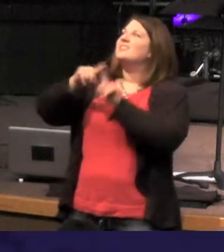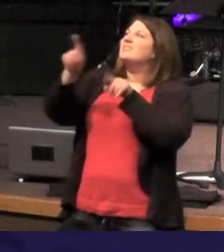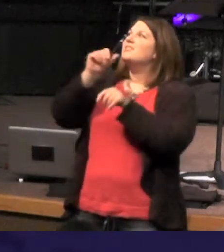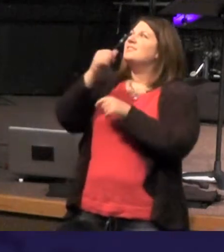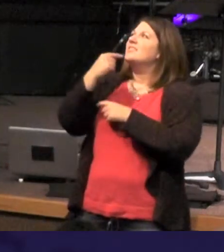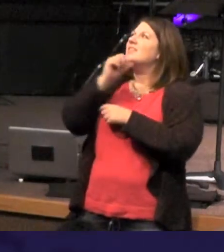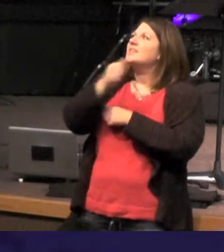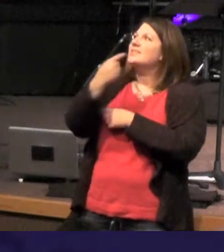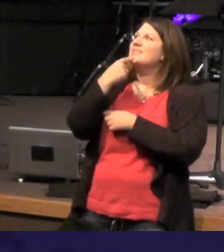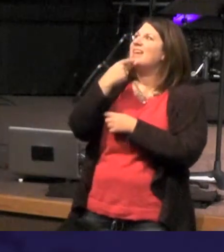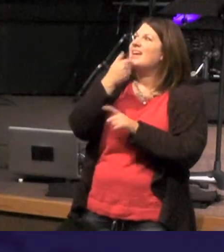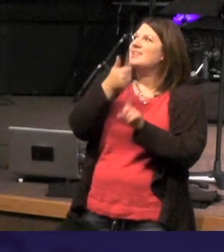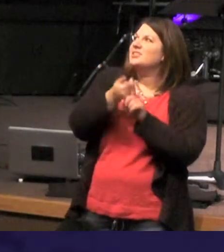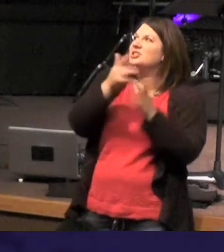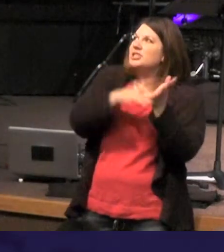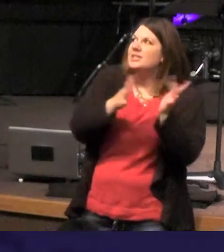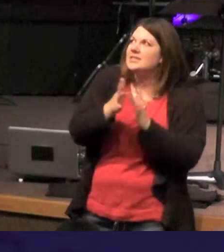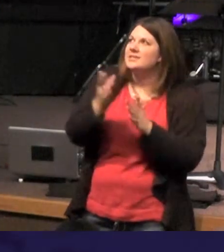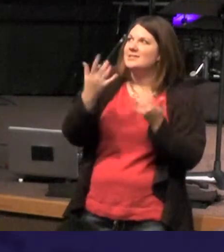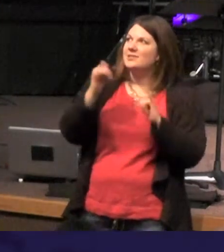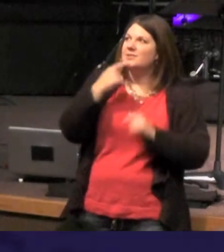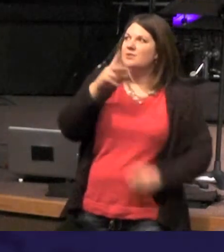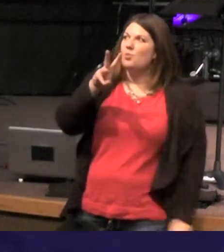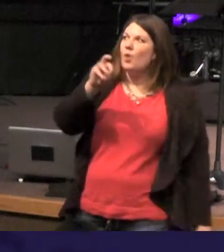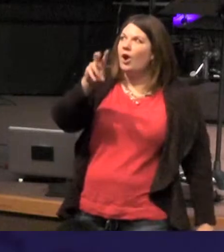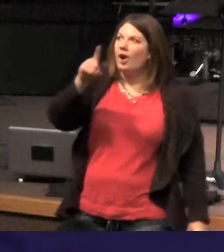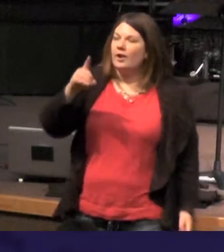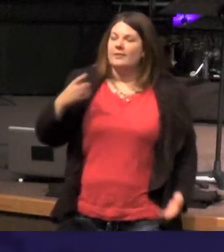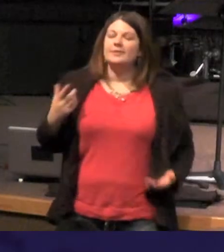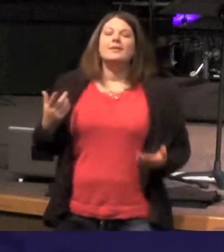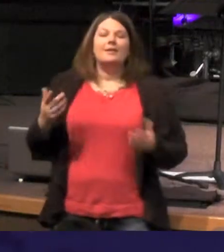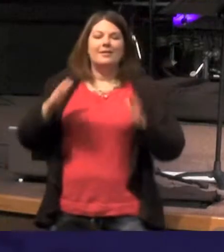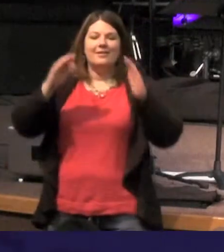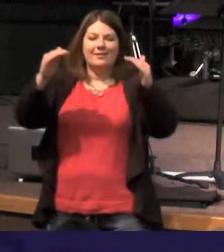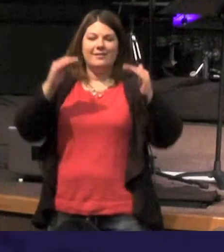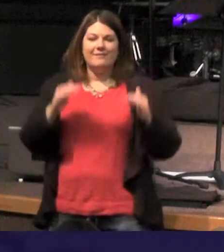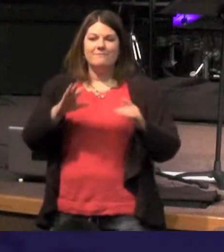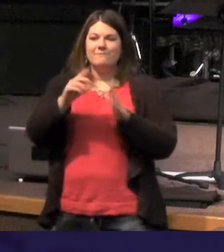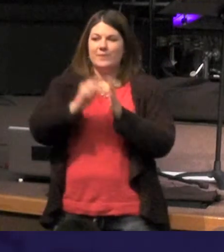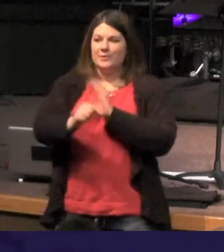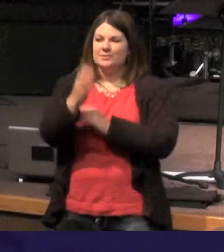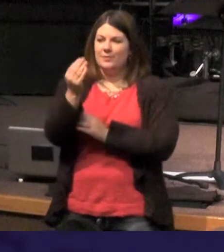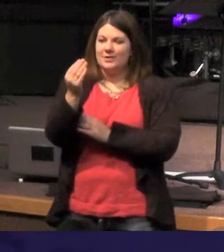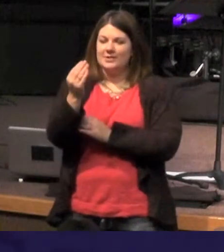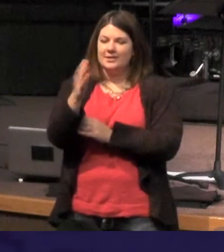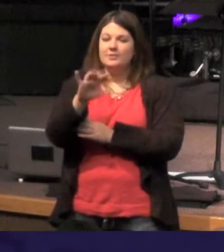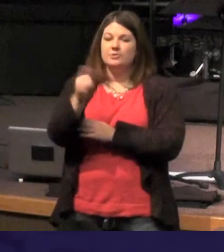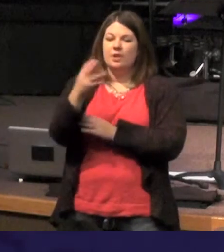I've got to stop and say to take aleap forward just a little bit take you down to verse 14 because John is gonna tell us who is talking about